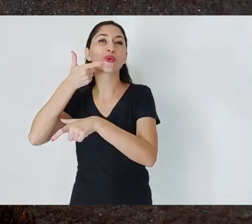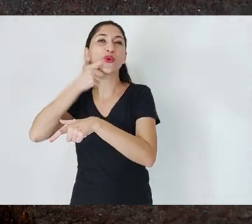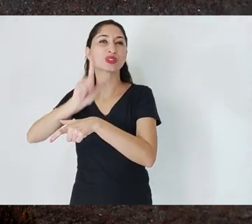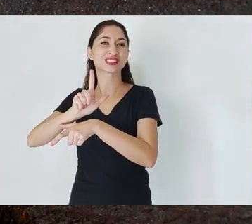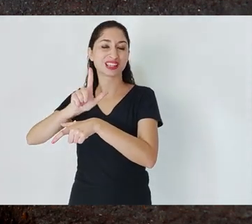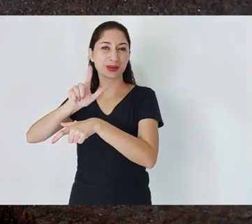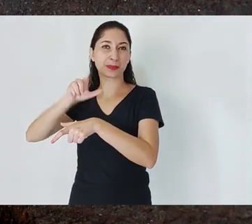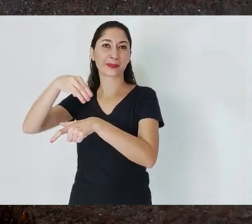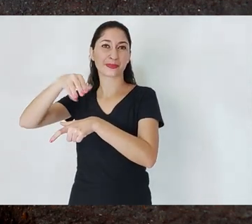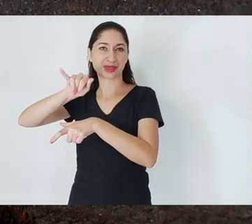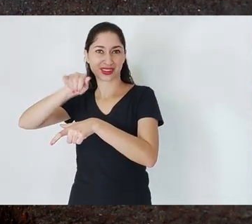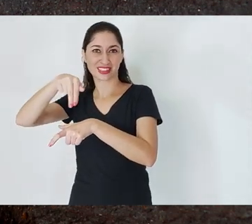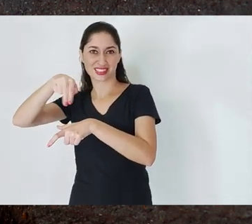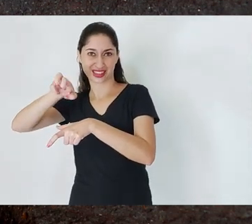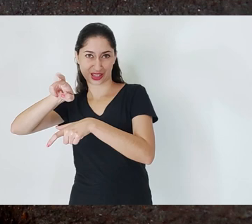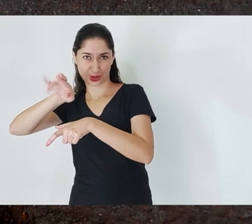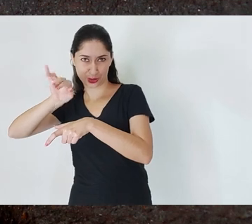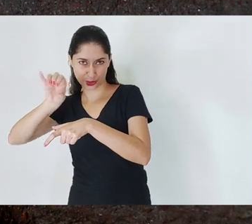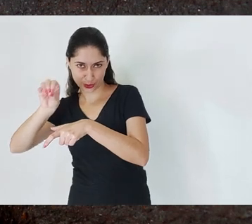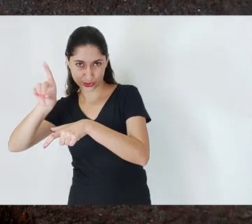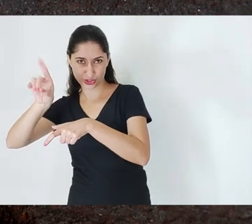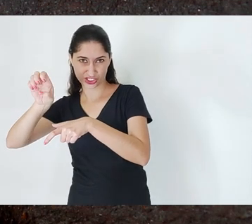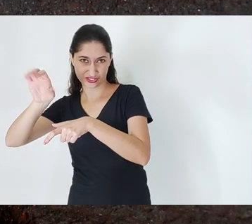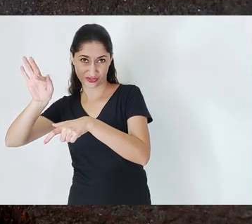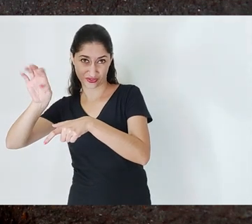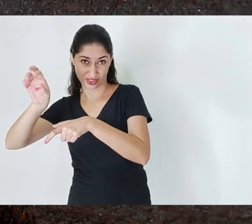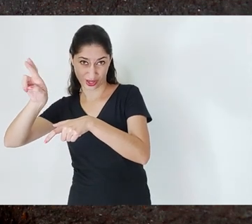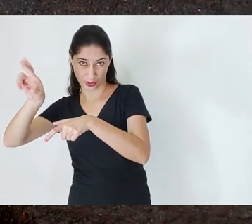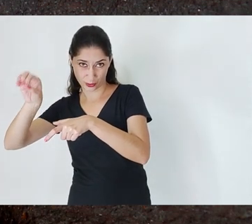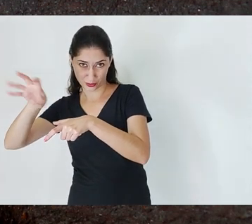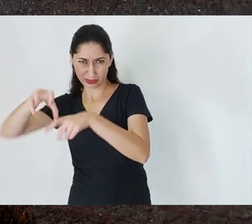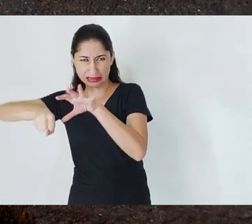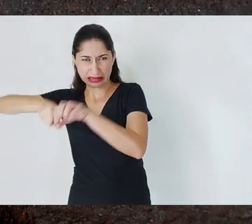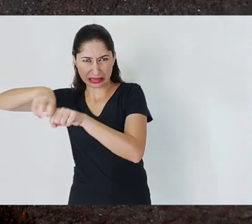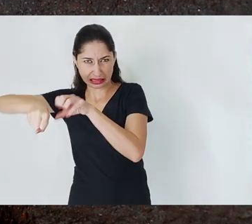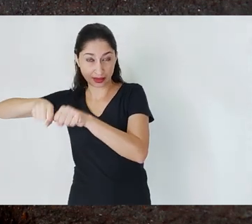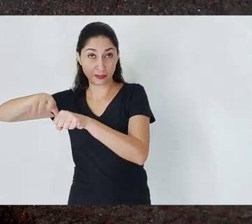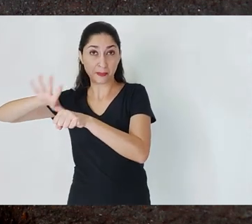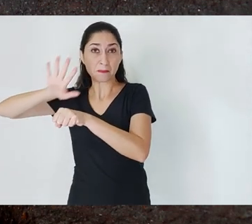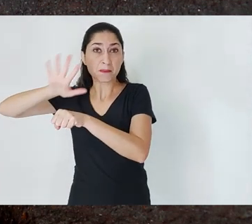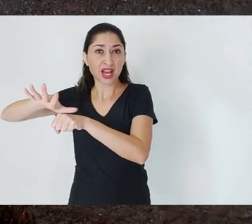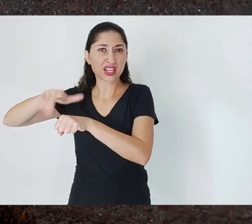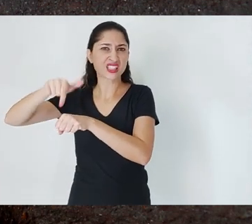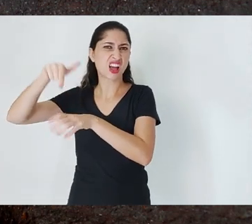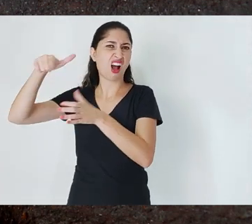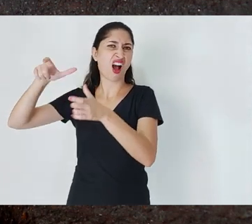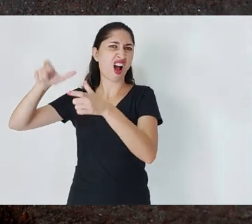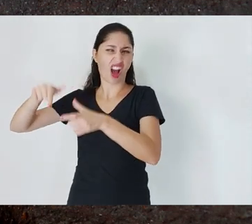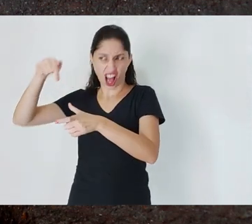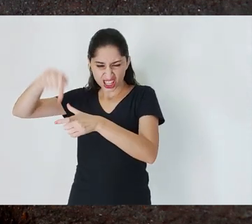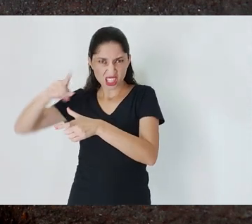Hence the differences. on average, But Vale's profit margin, should be around 80%.